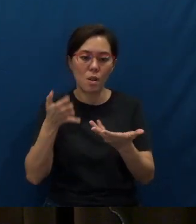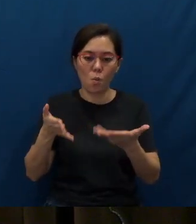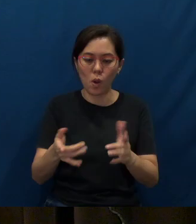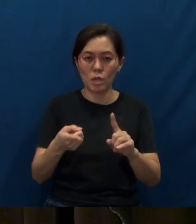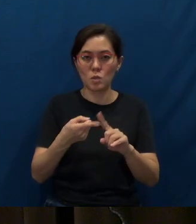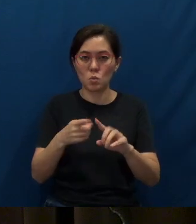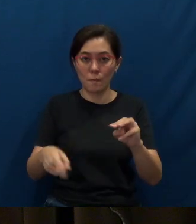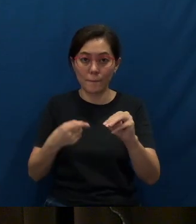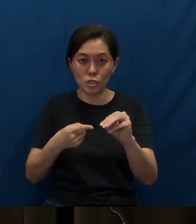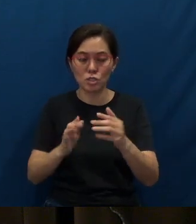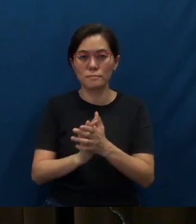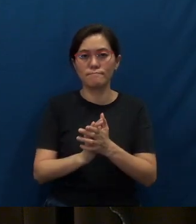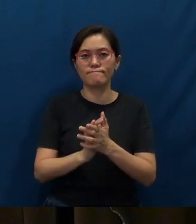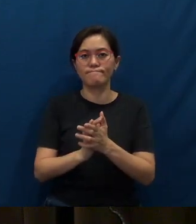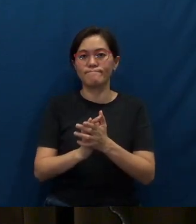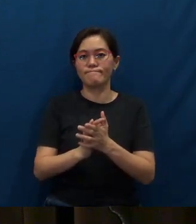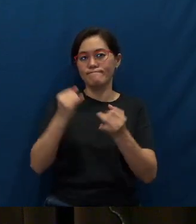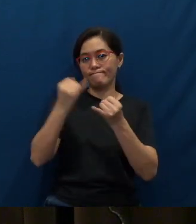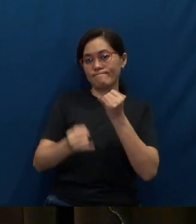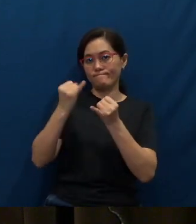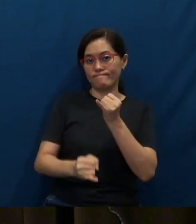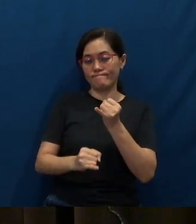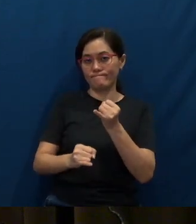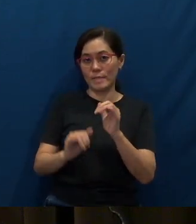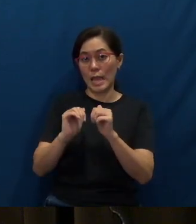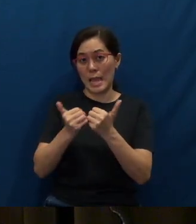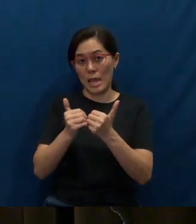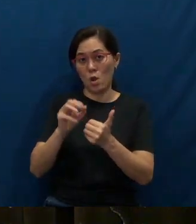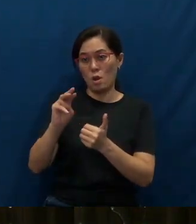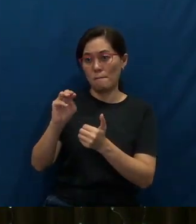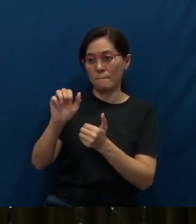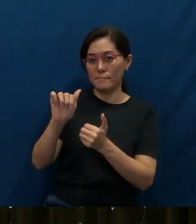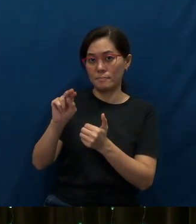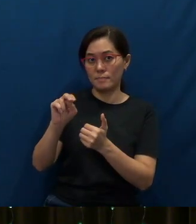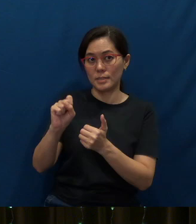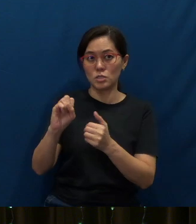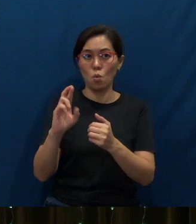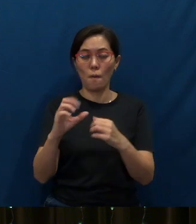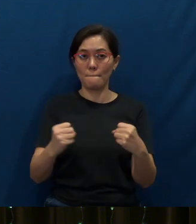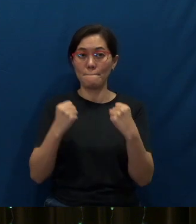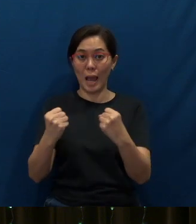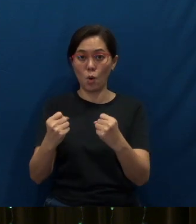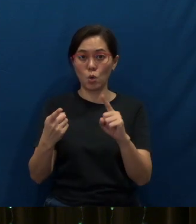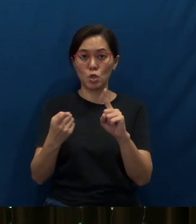Finally, the means, or the power for the mission.